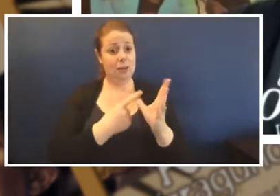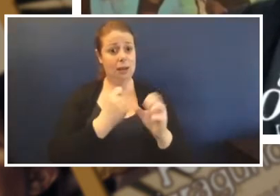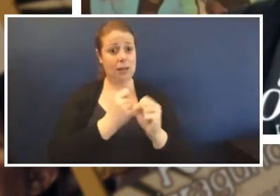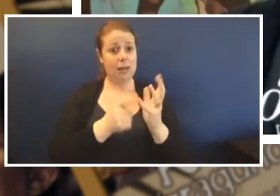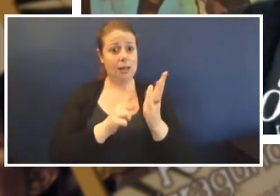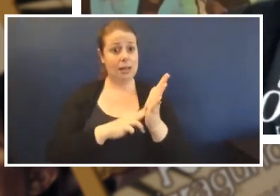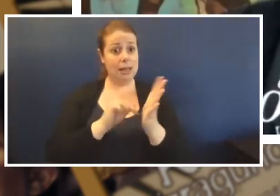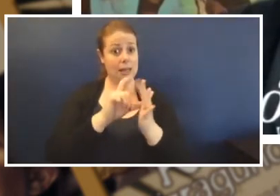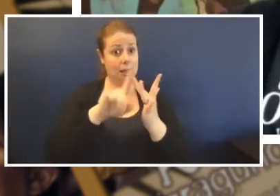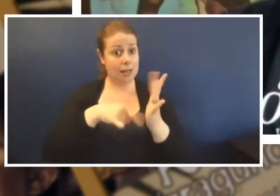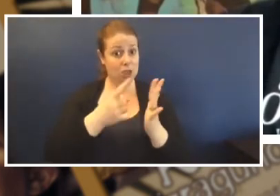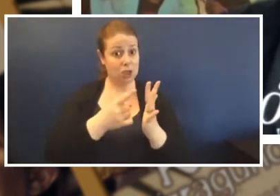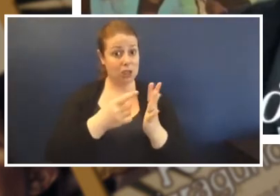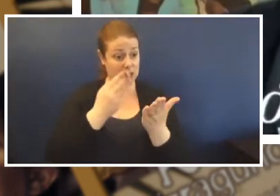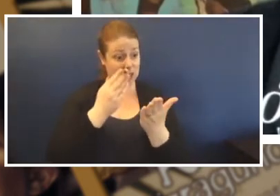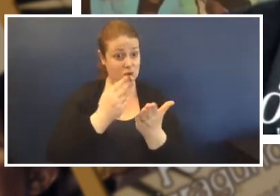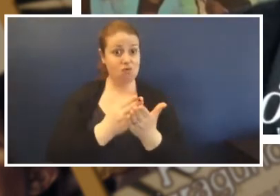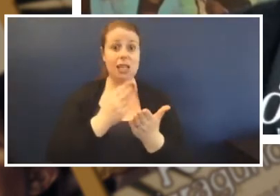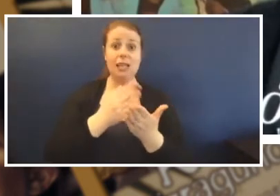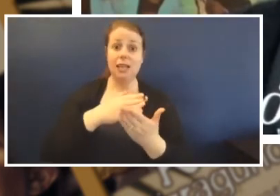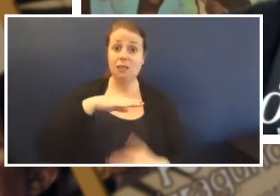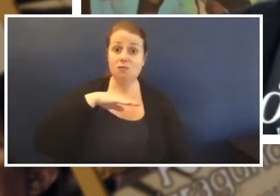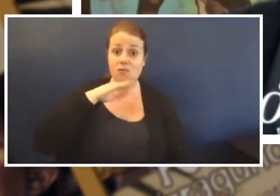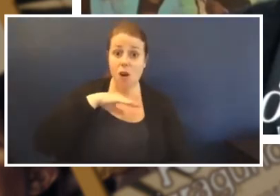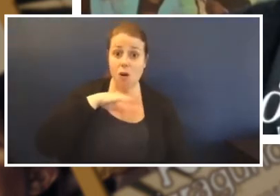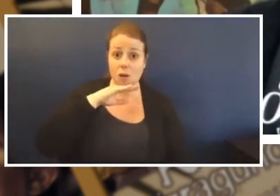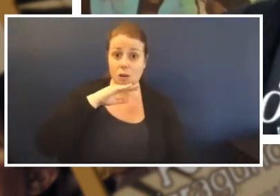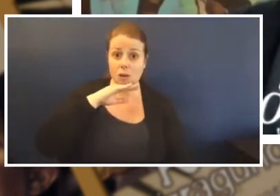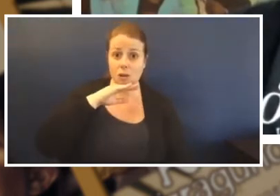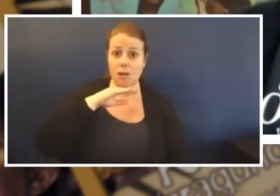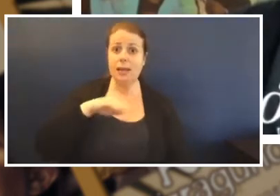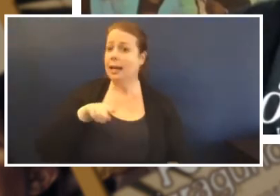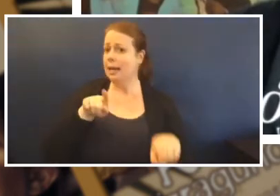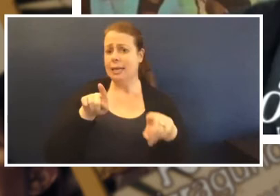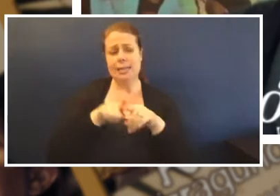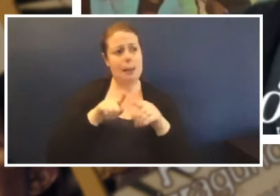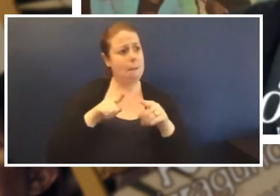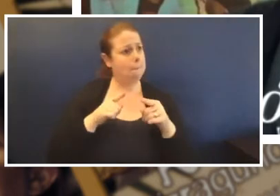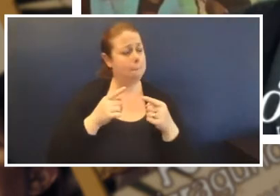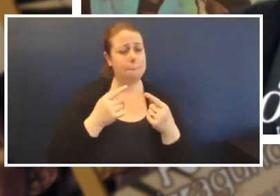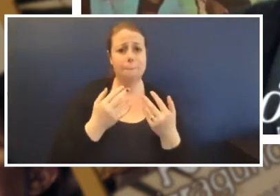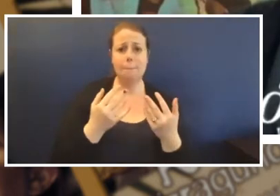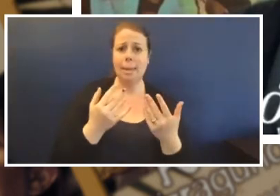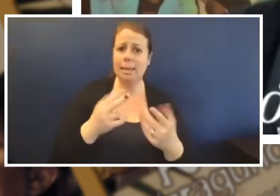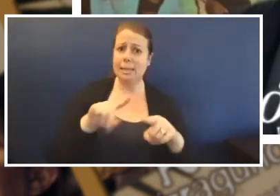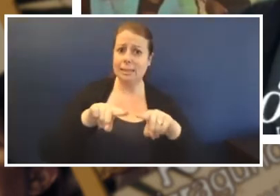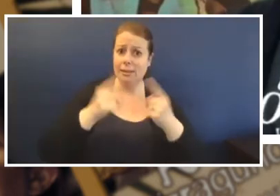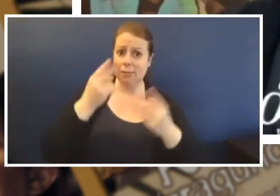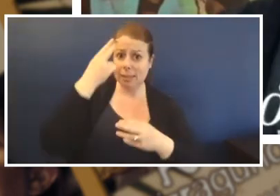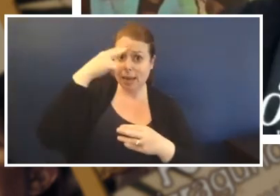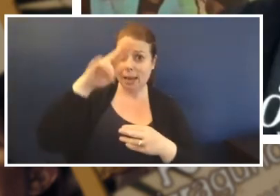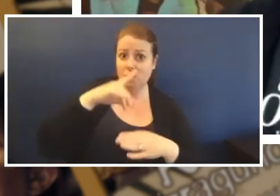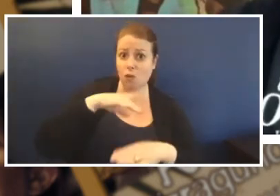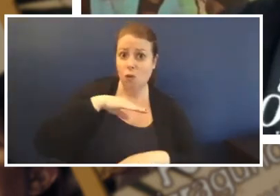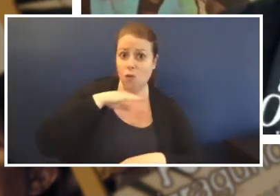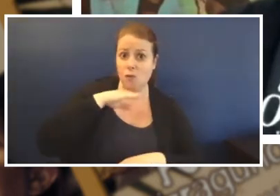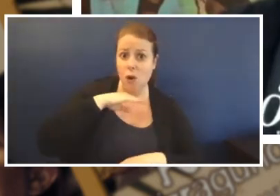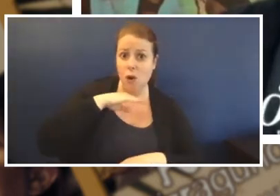dozens of different names for frogs and we are the same, same as snakes